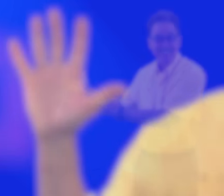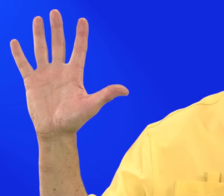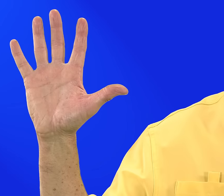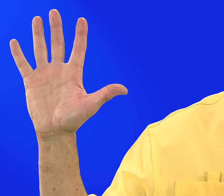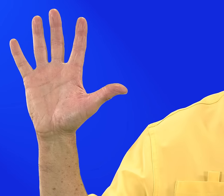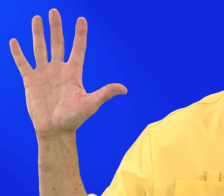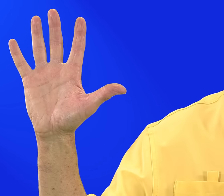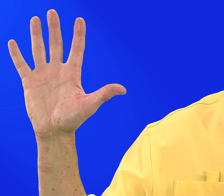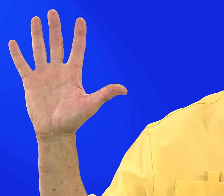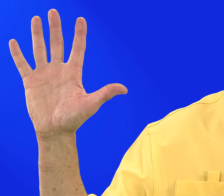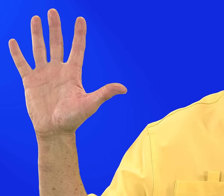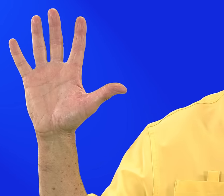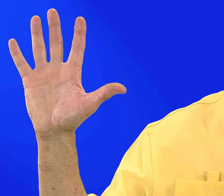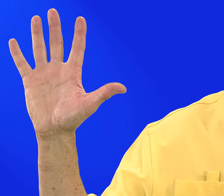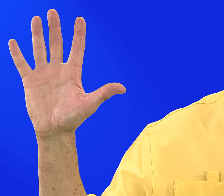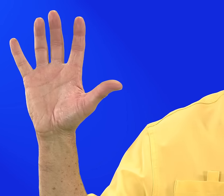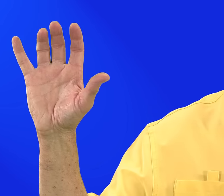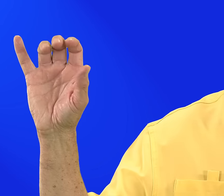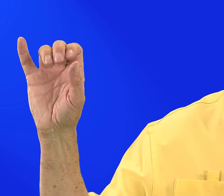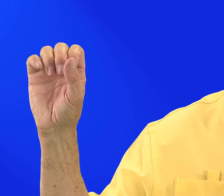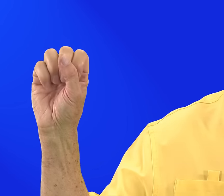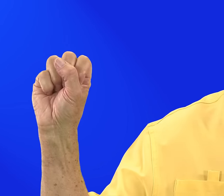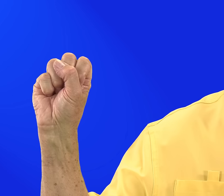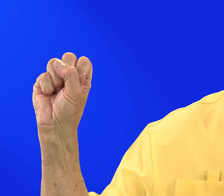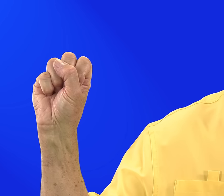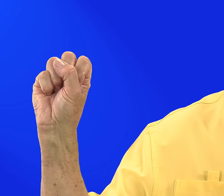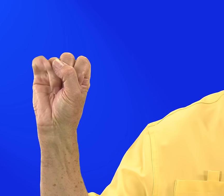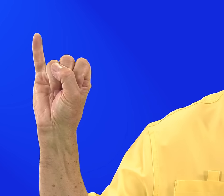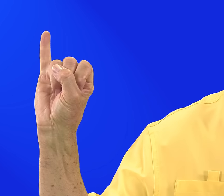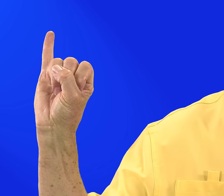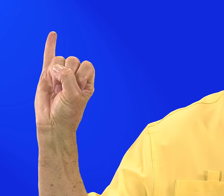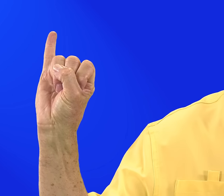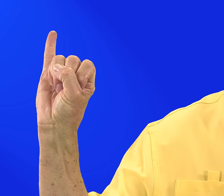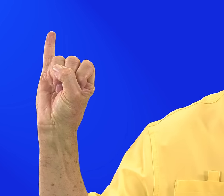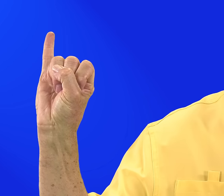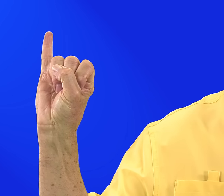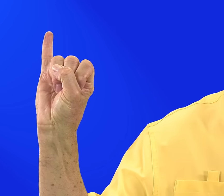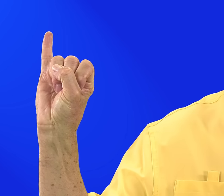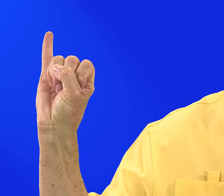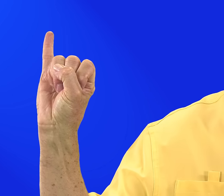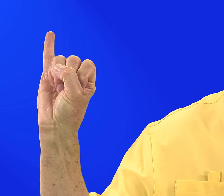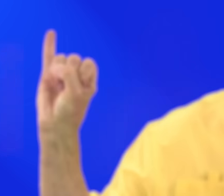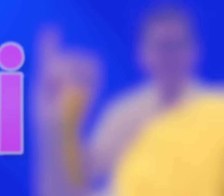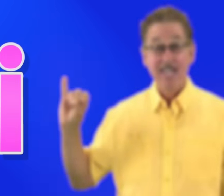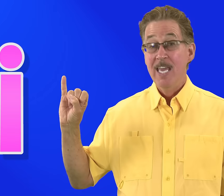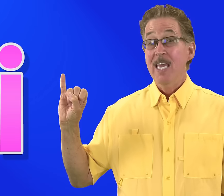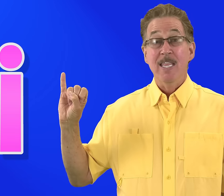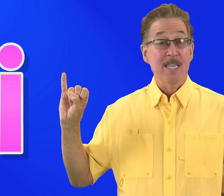To sign letter I i make a fist and pinky finger up